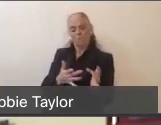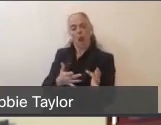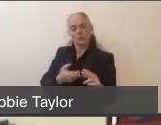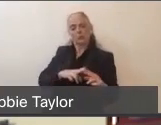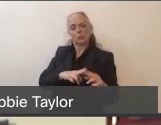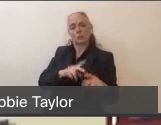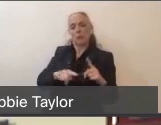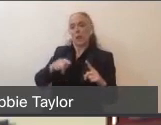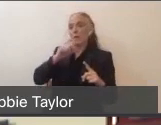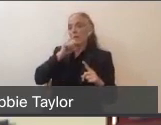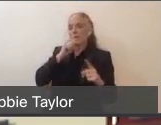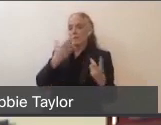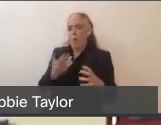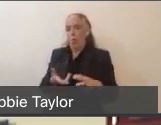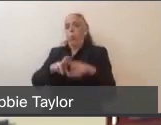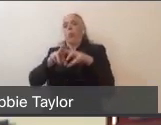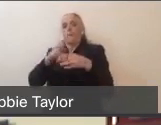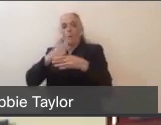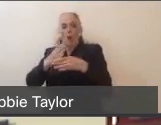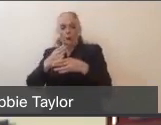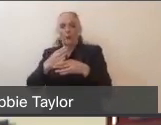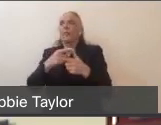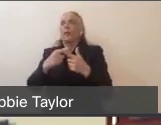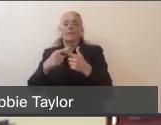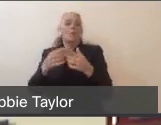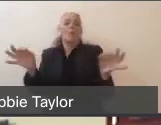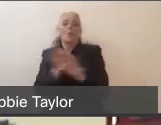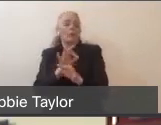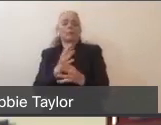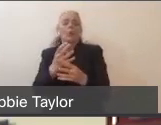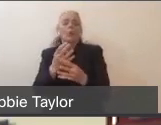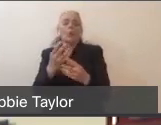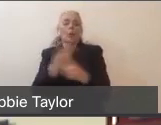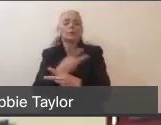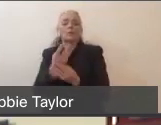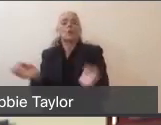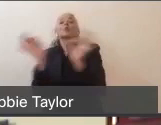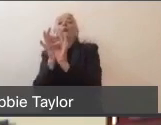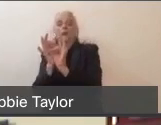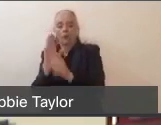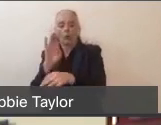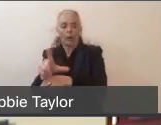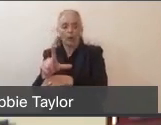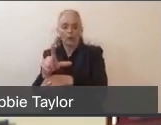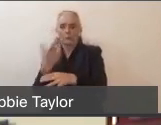which is the next level, which means the development of alternate care sites. And that's the plan that the North Bay Incident Management Team